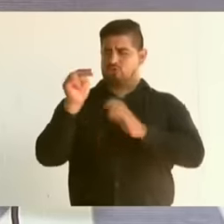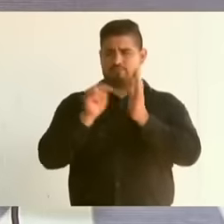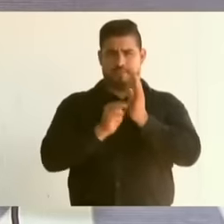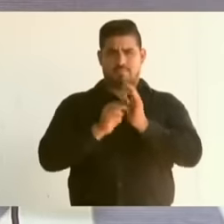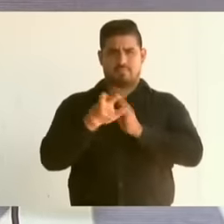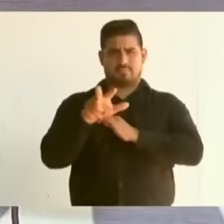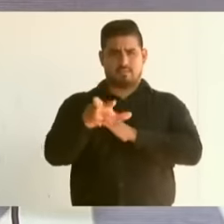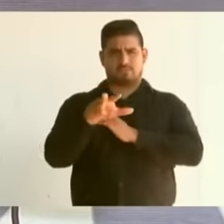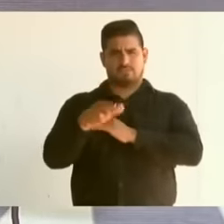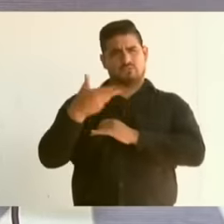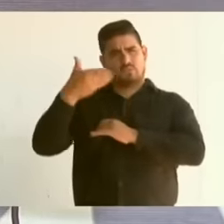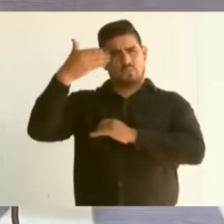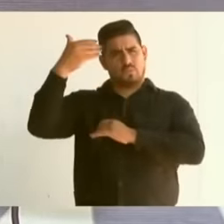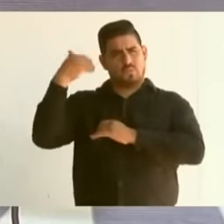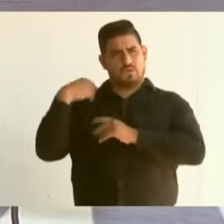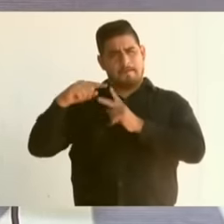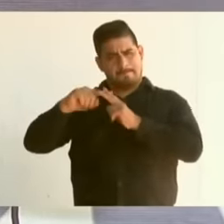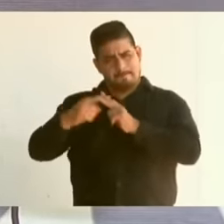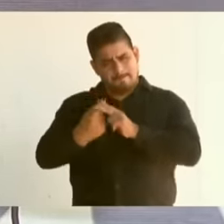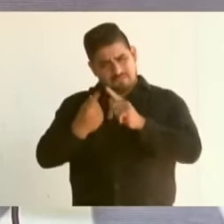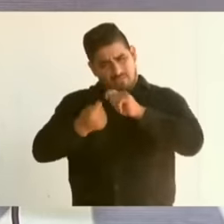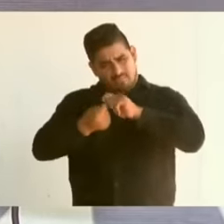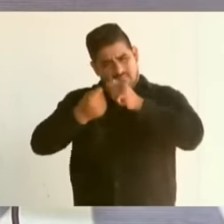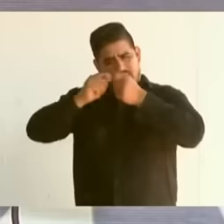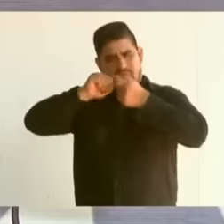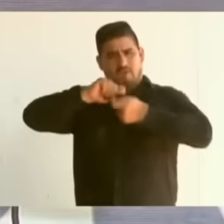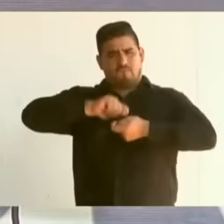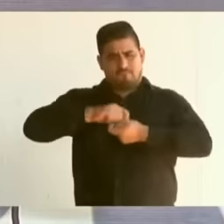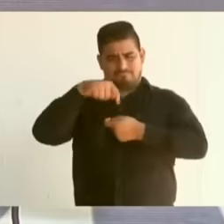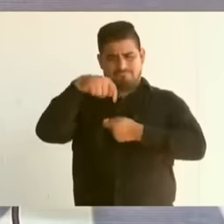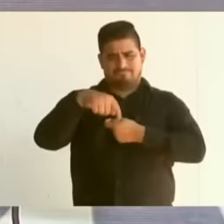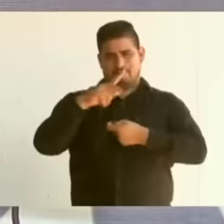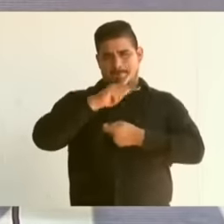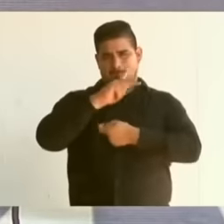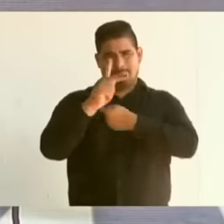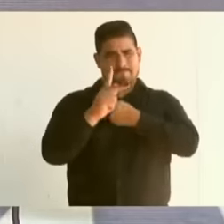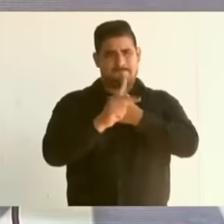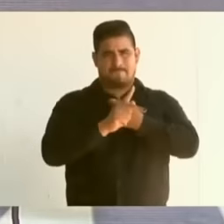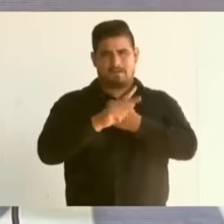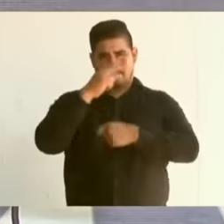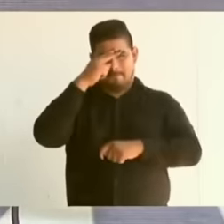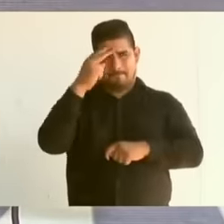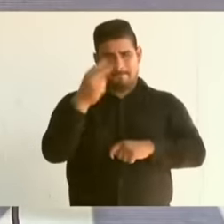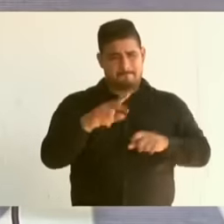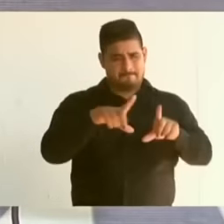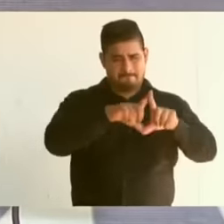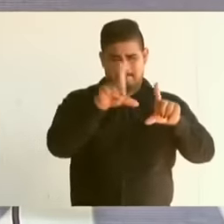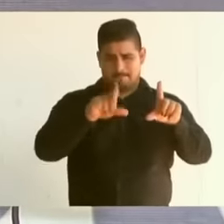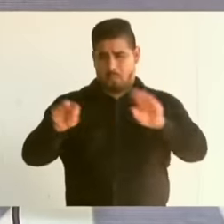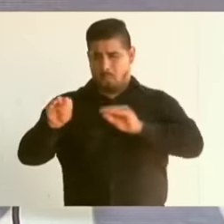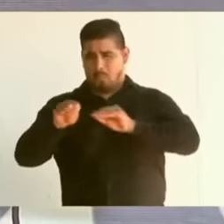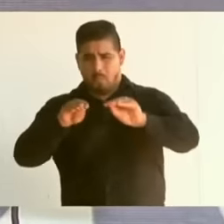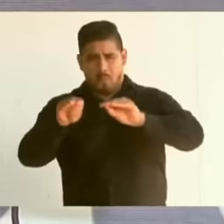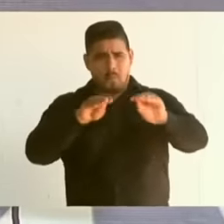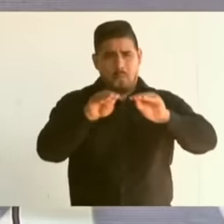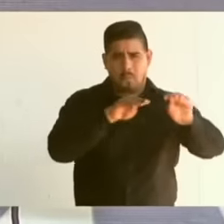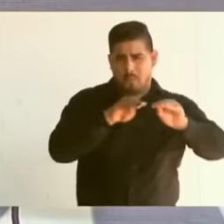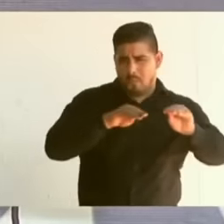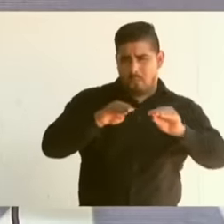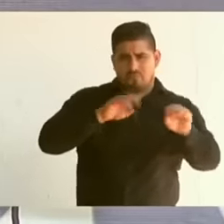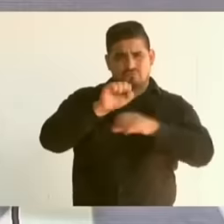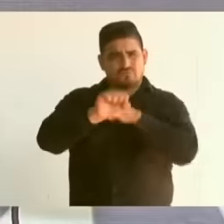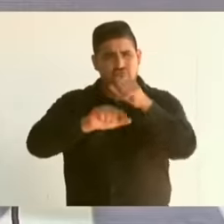began a transformation in our country, many social movements of resistance